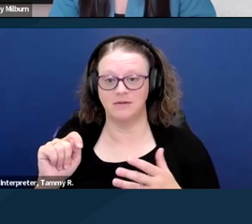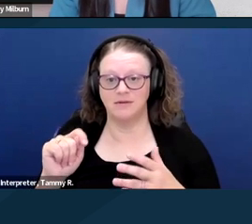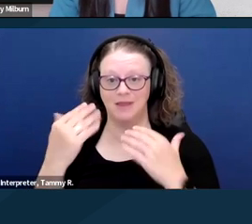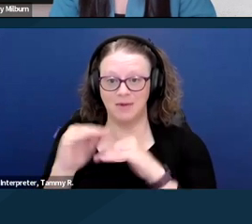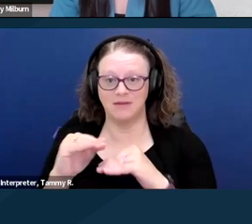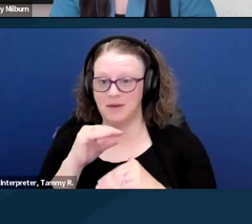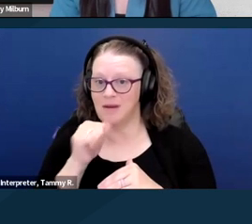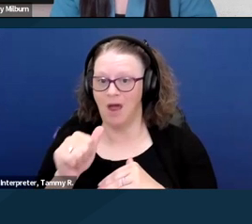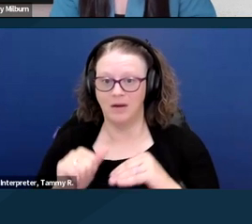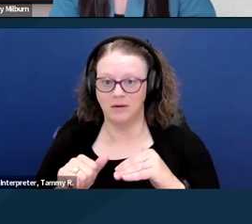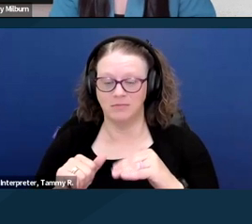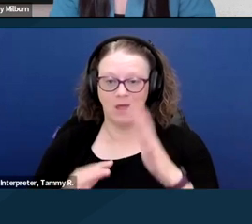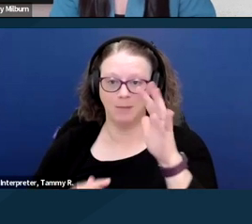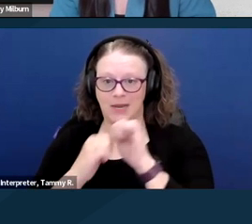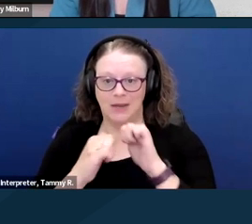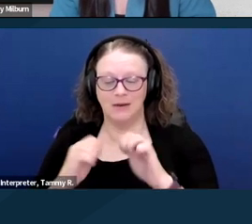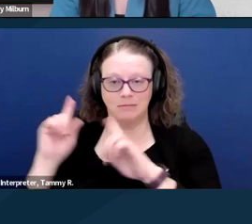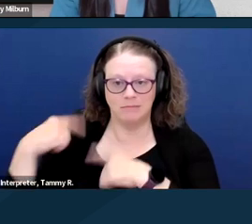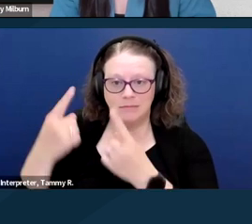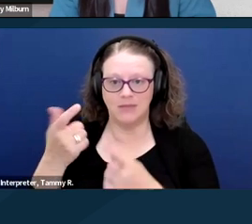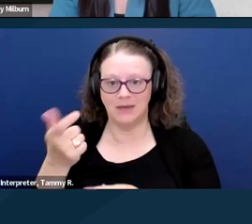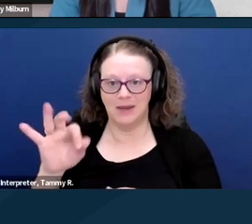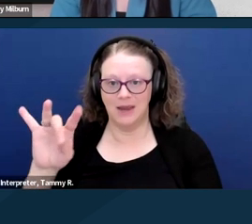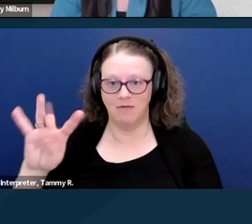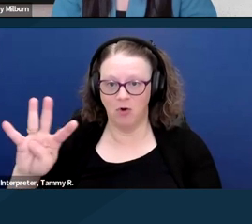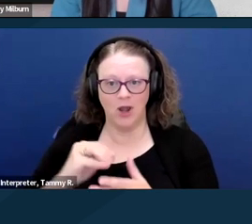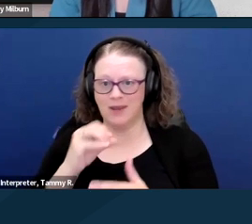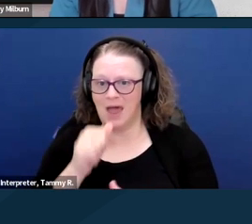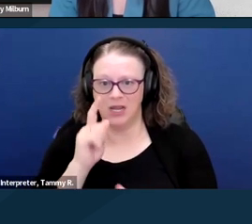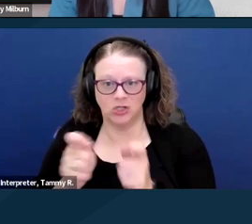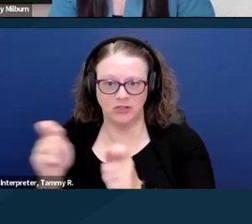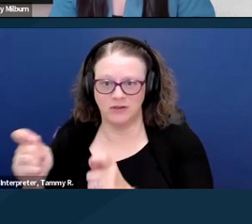and they have not been adjusted for inflation. And essentially what they're doing right now